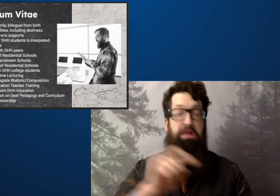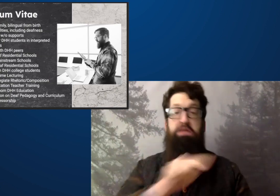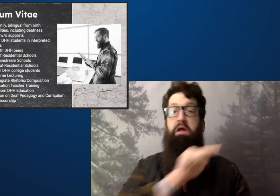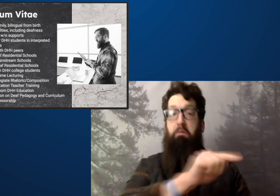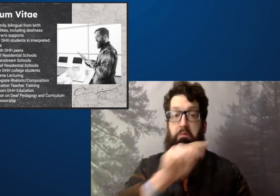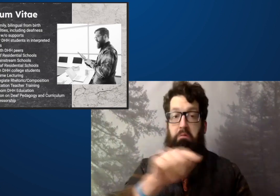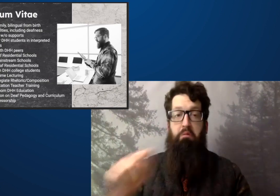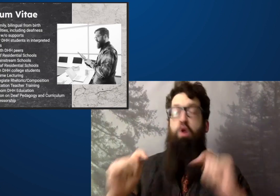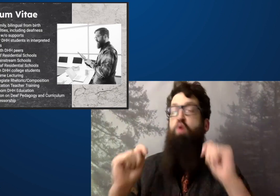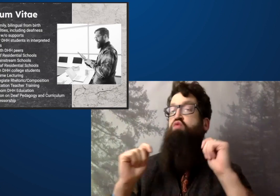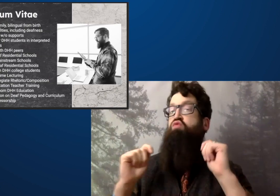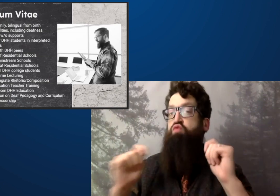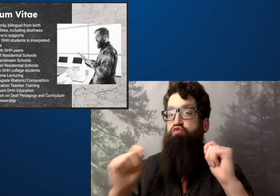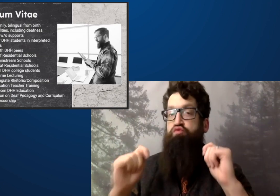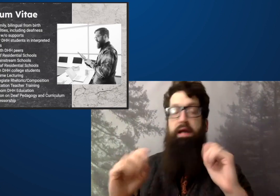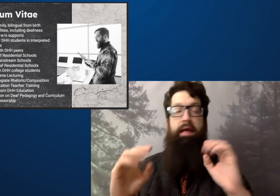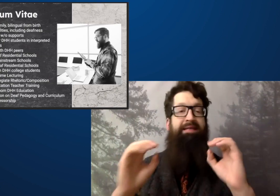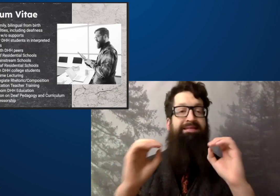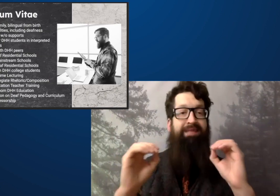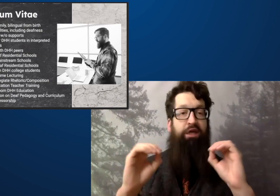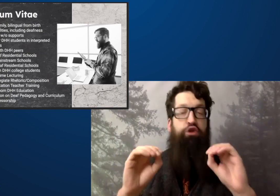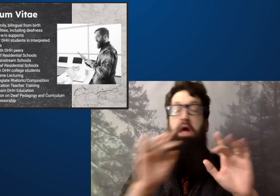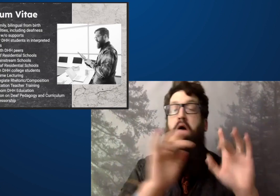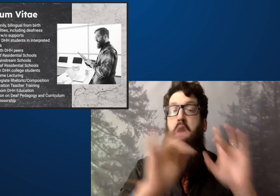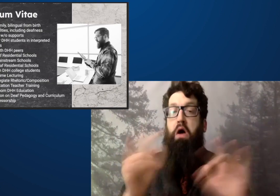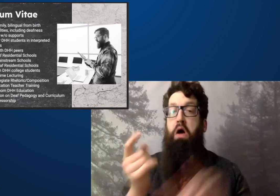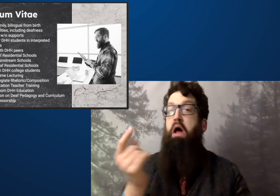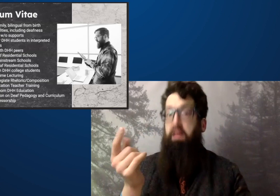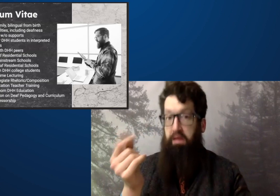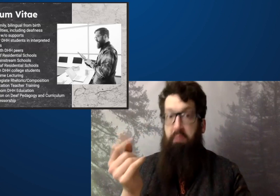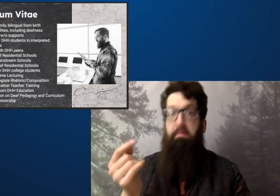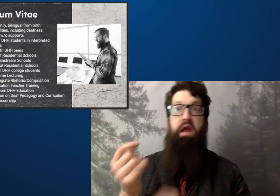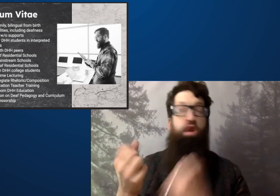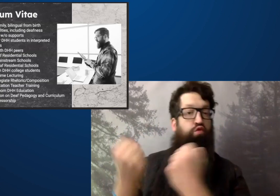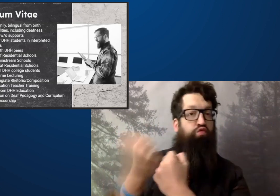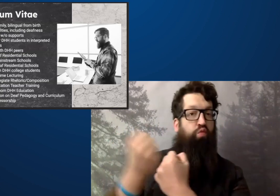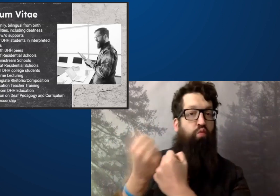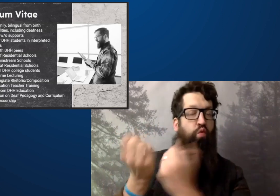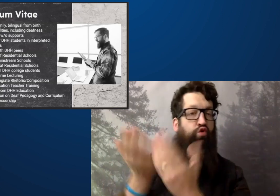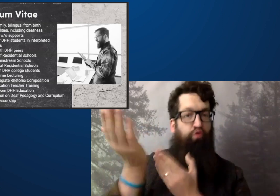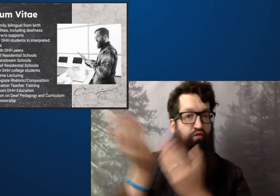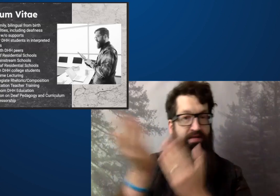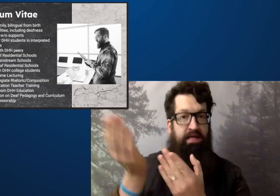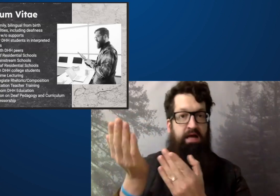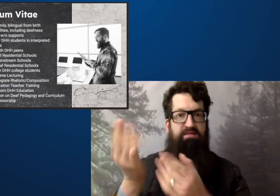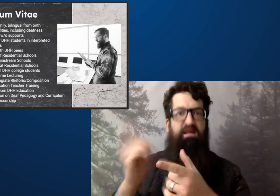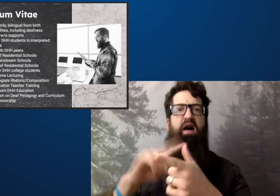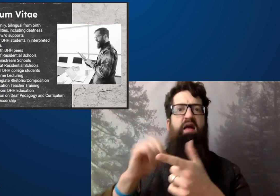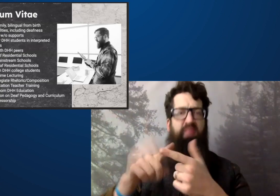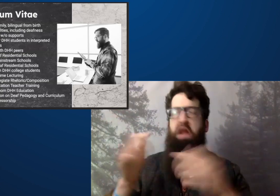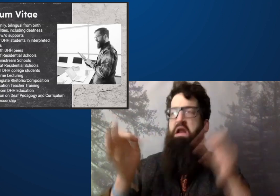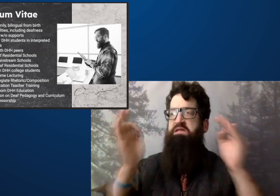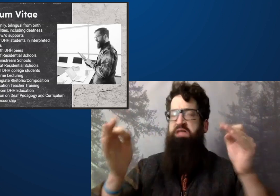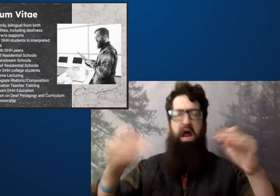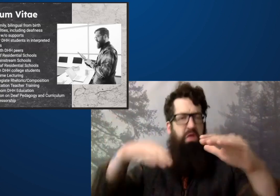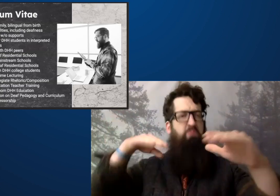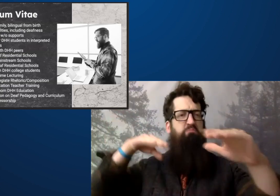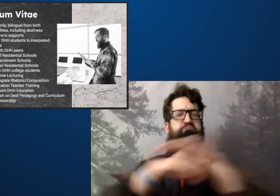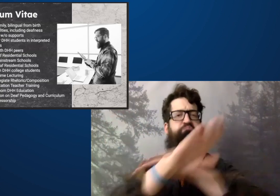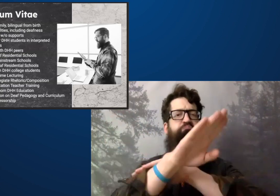Me, I had some other experiences as tutors. I worked in the Tutoring Services